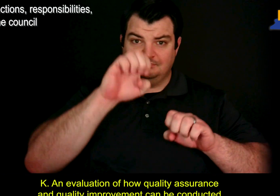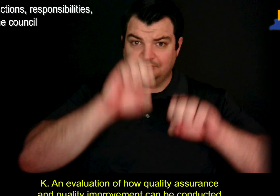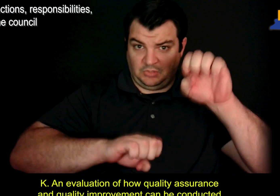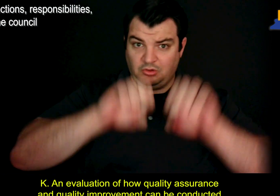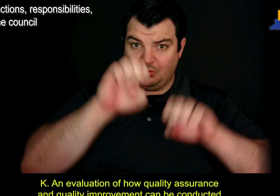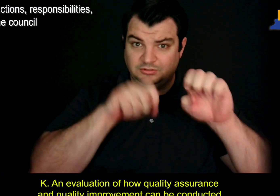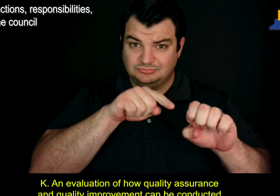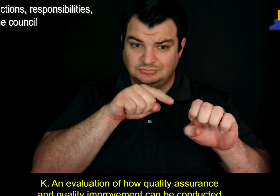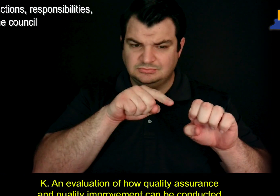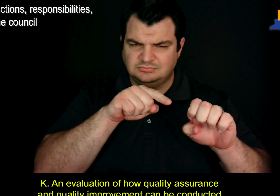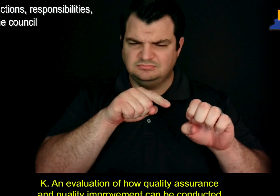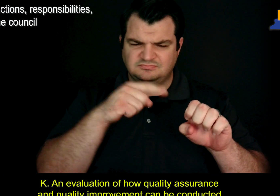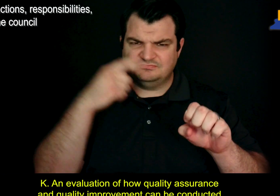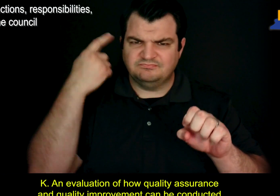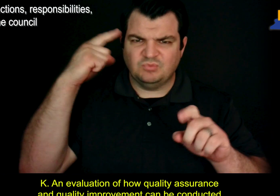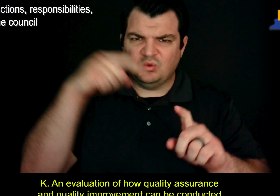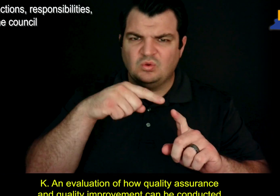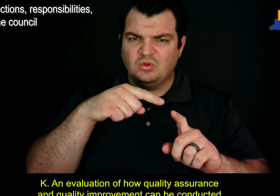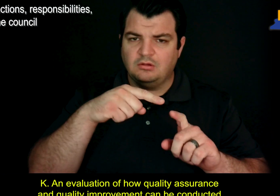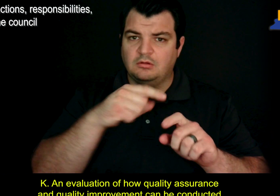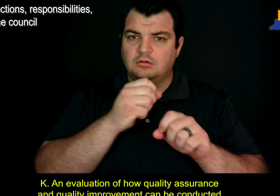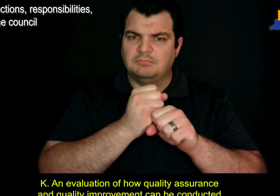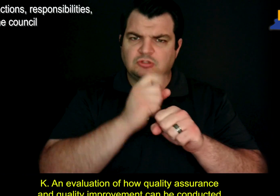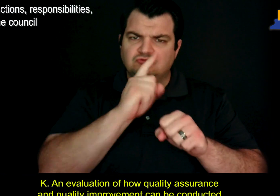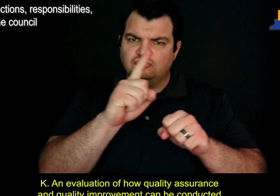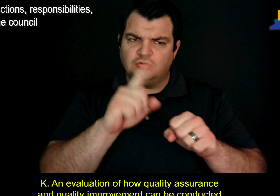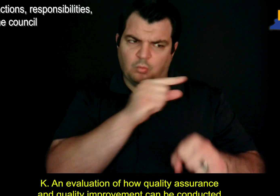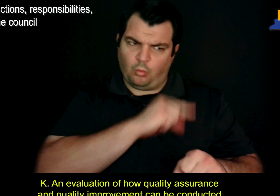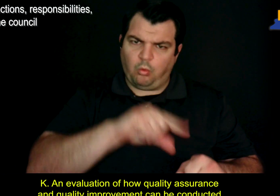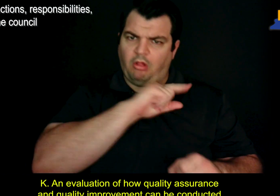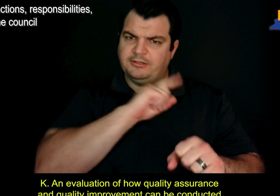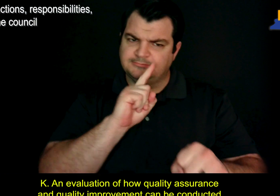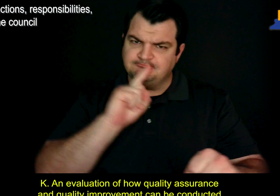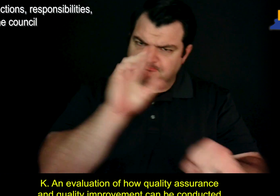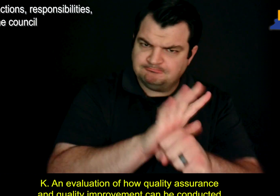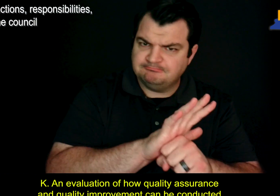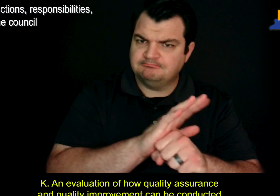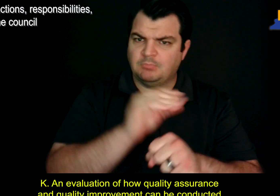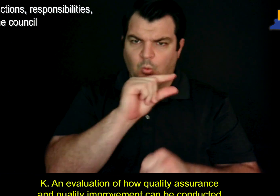K. An evaluation of how quality assurance and quality improvement can be conducted